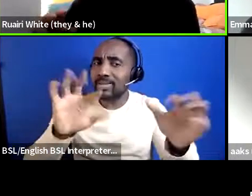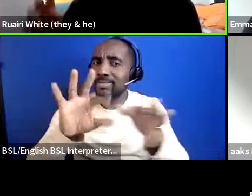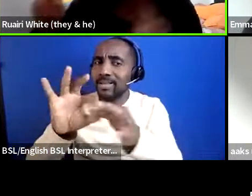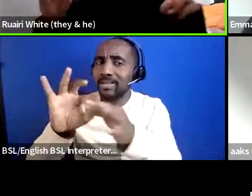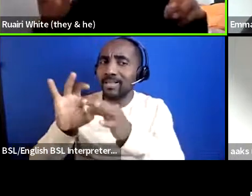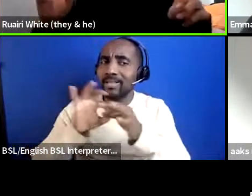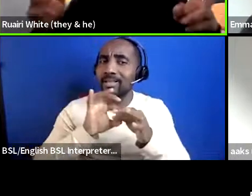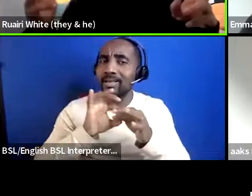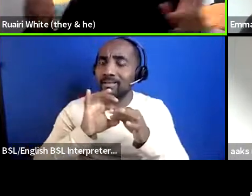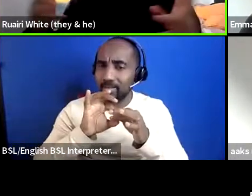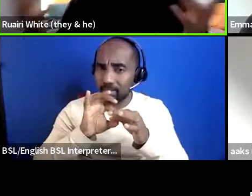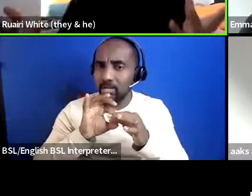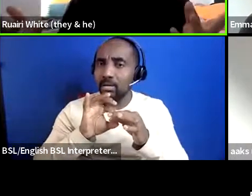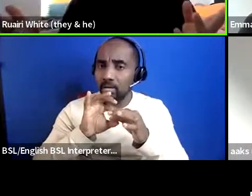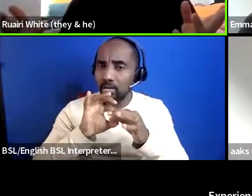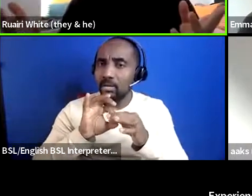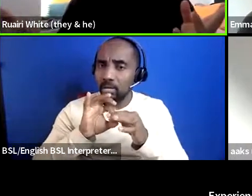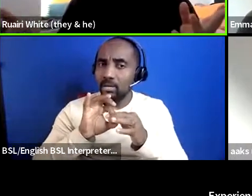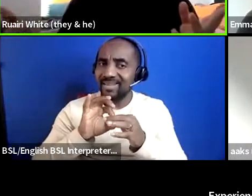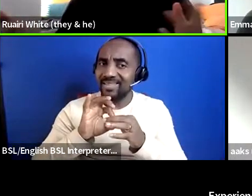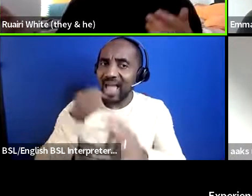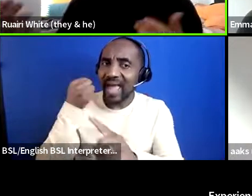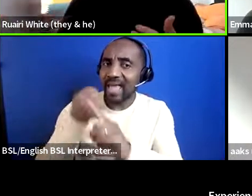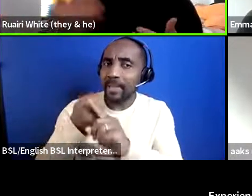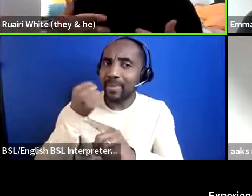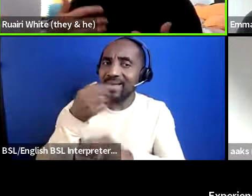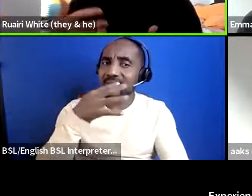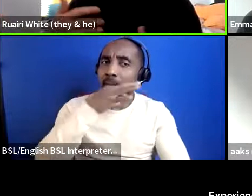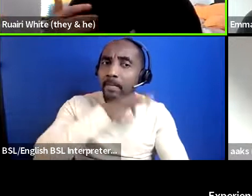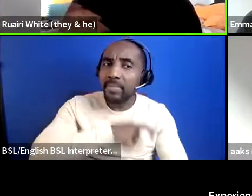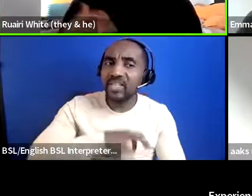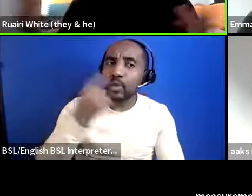like impact measurement something that people actually want to do and making it useful for